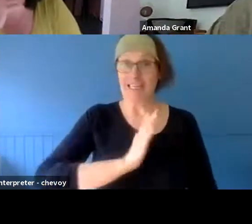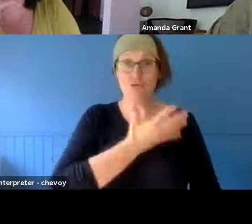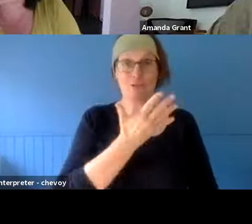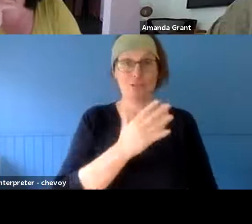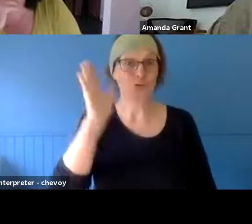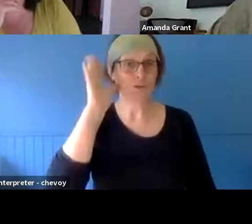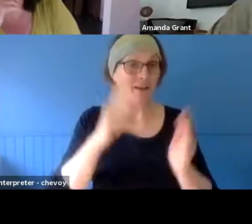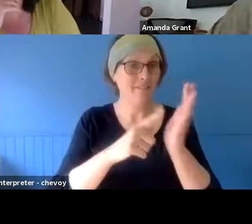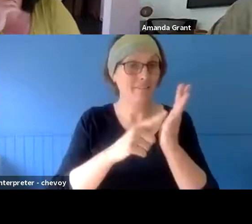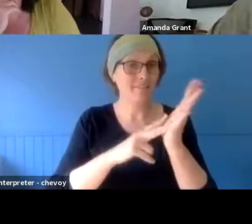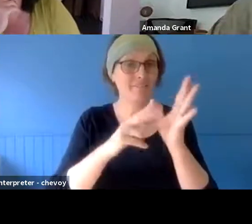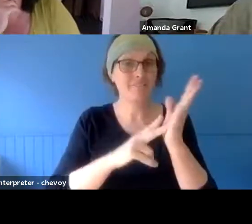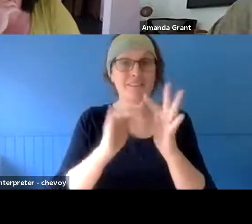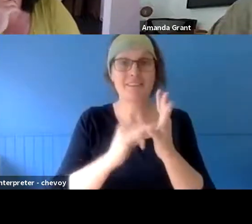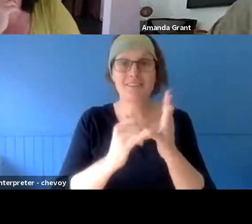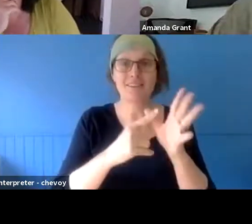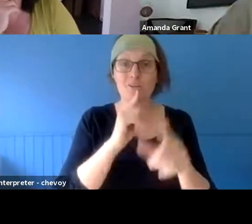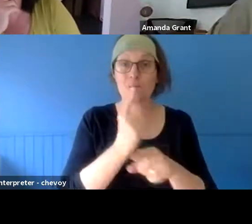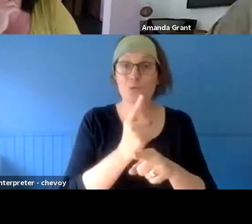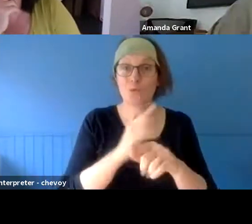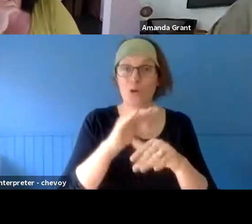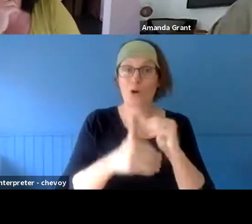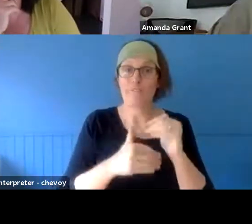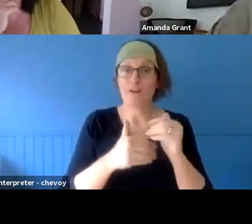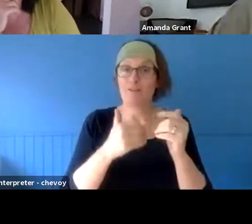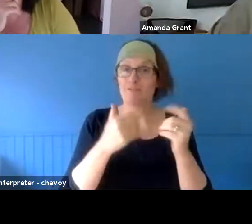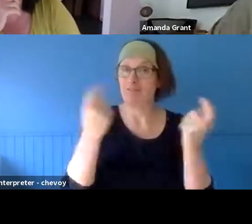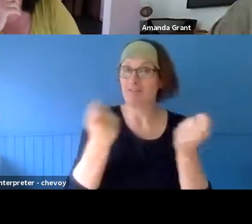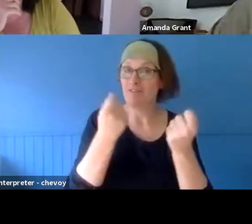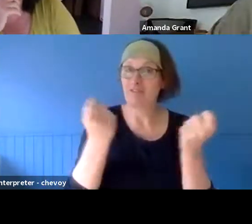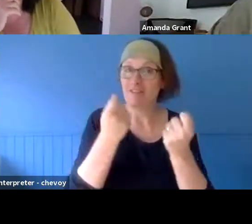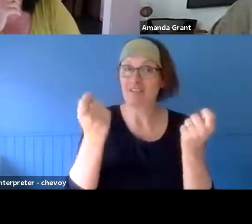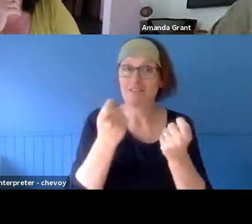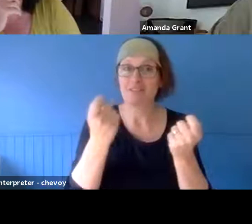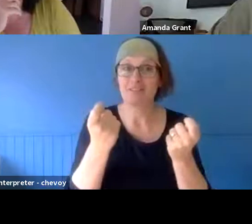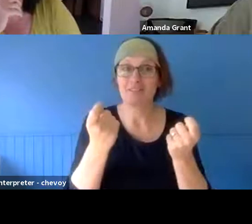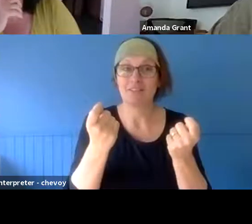talking about part of the thing of the festival is it's not for the audience, obviously - it's for the participants and the locals and